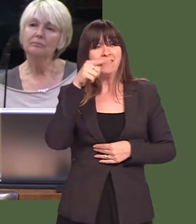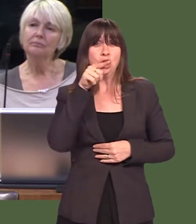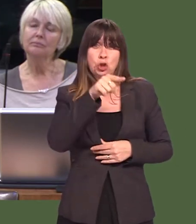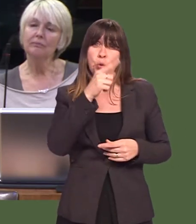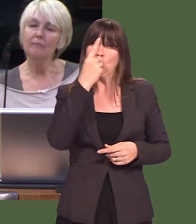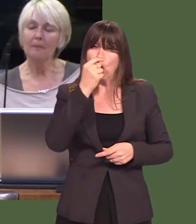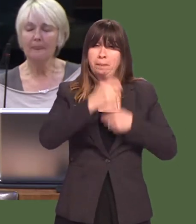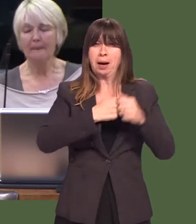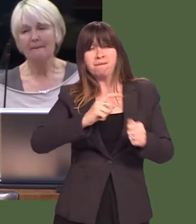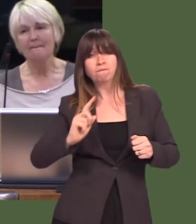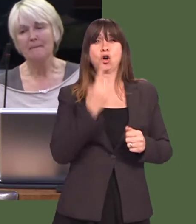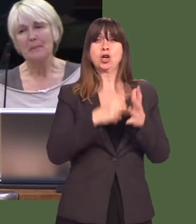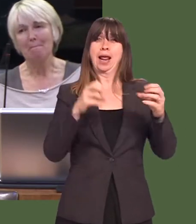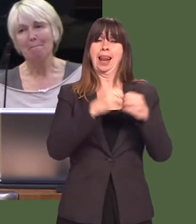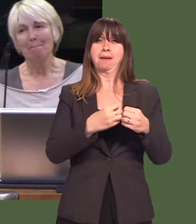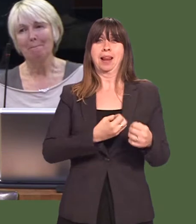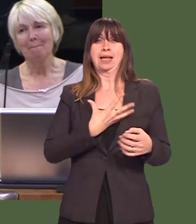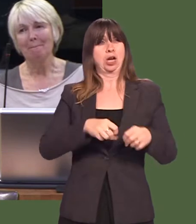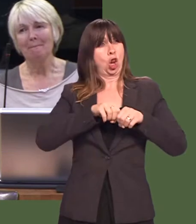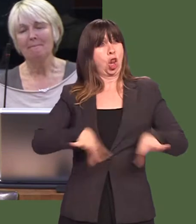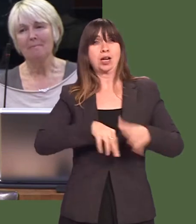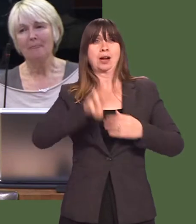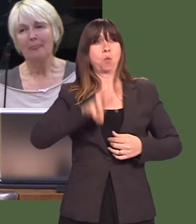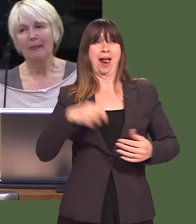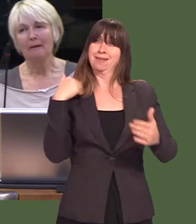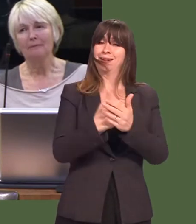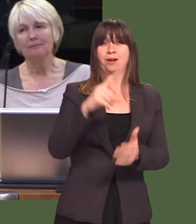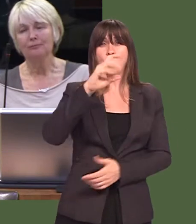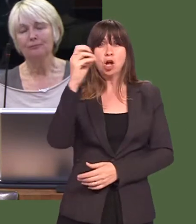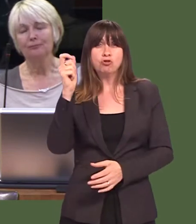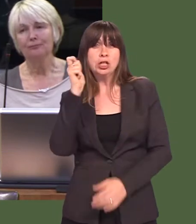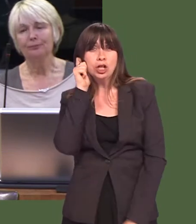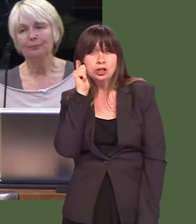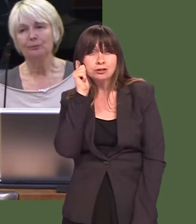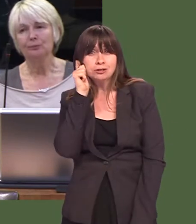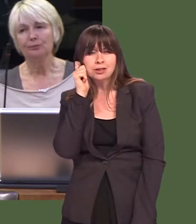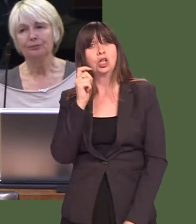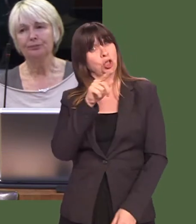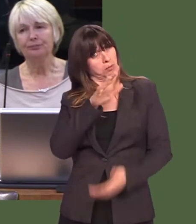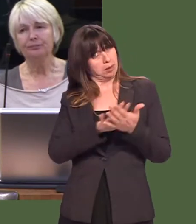And if you become the first Labour leader to lose Wales, the first time in 100 years,